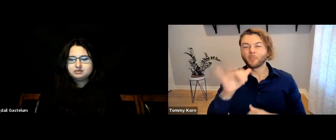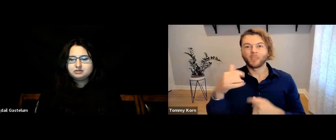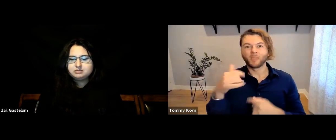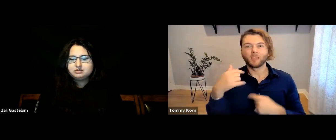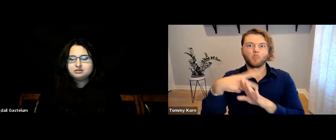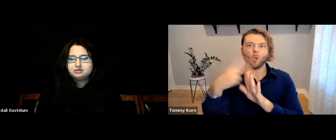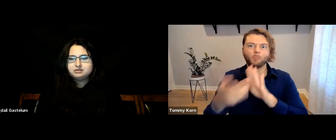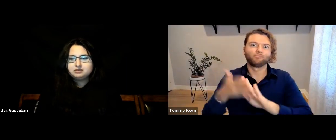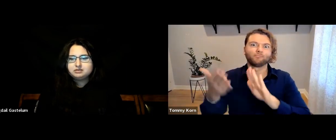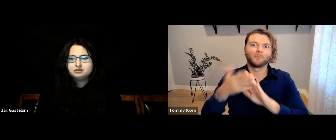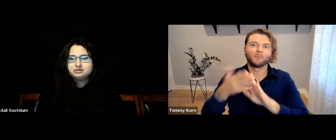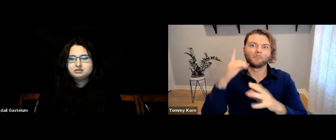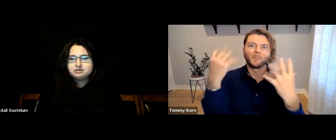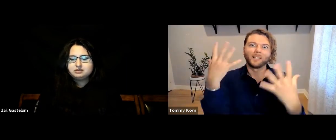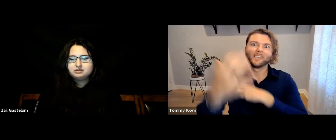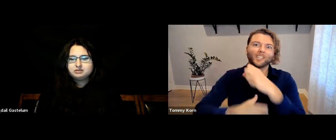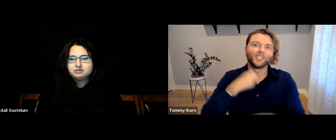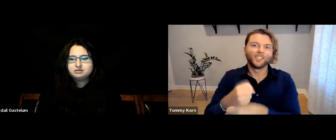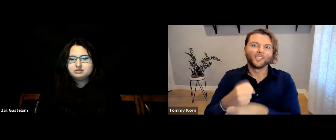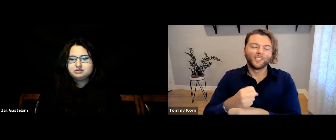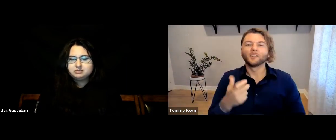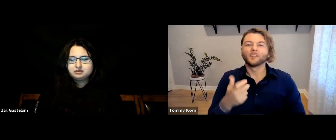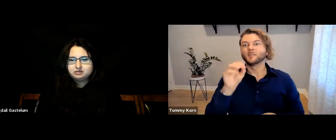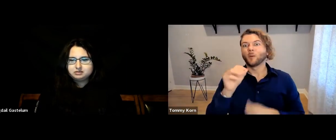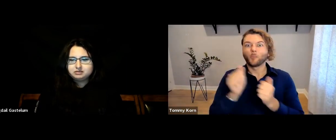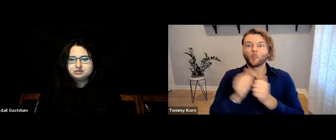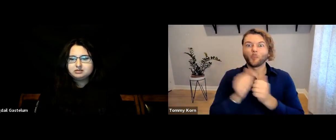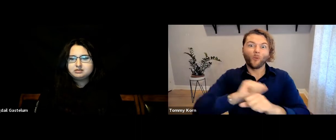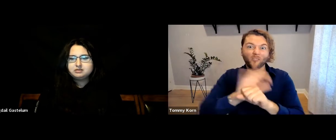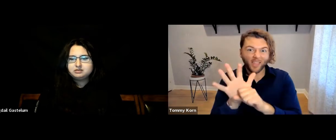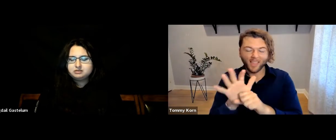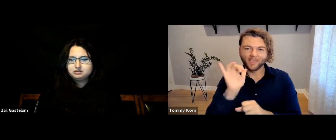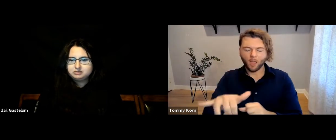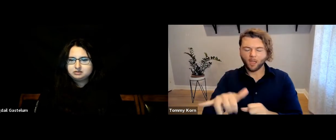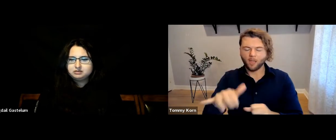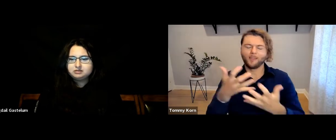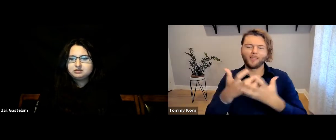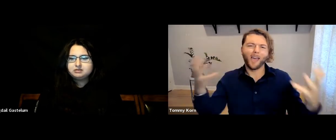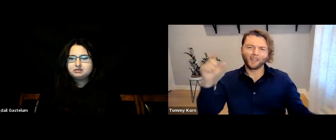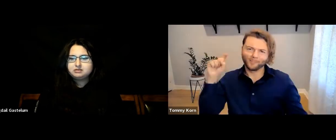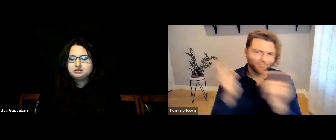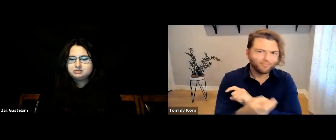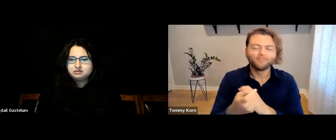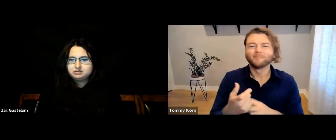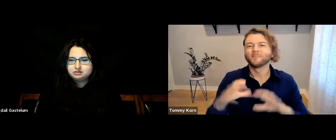The program has been operational for years, but then with COVID, so much changed.